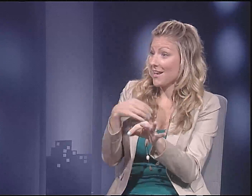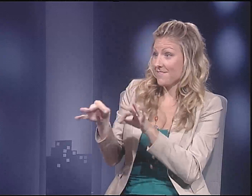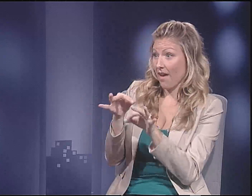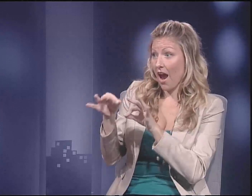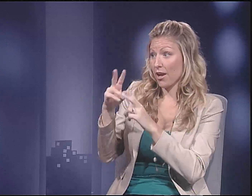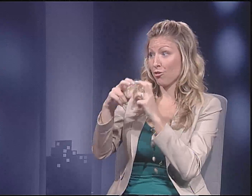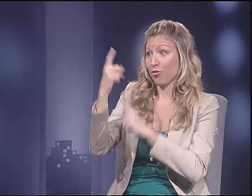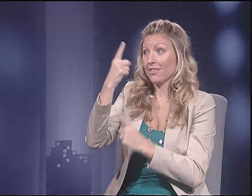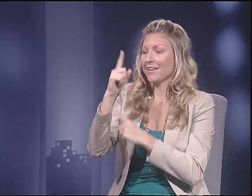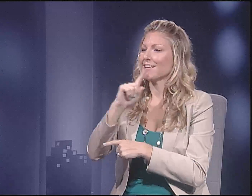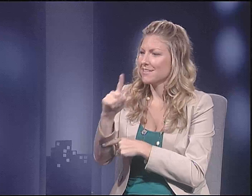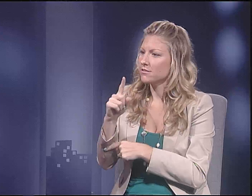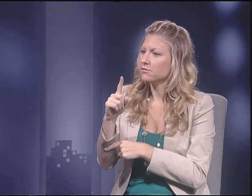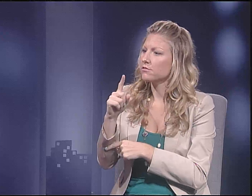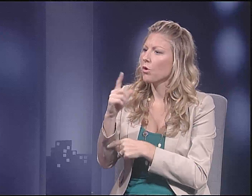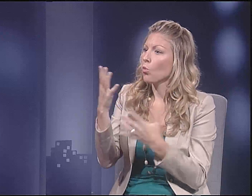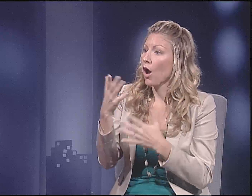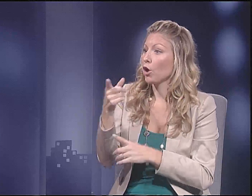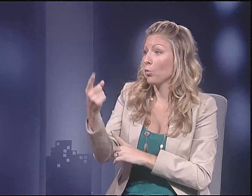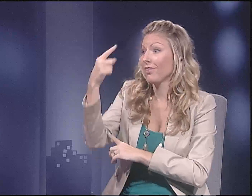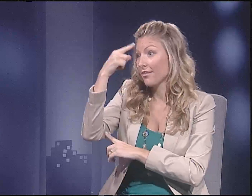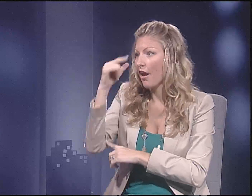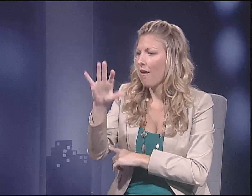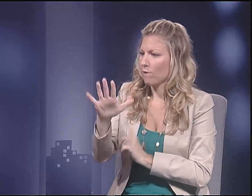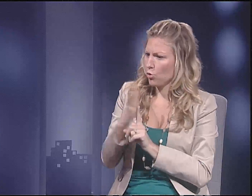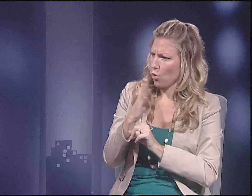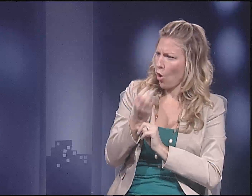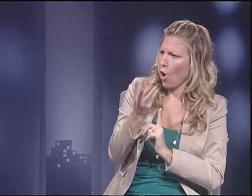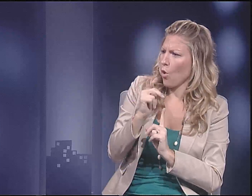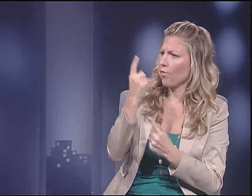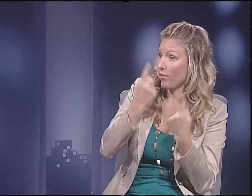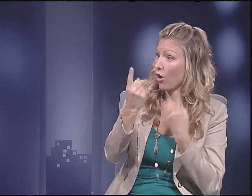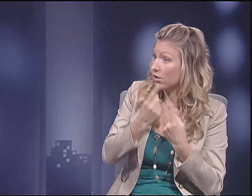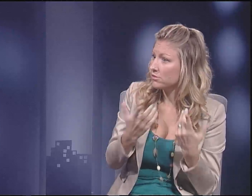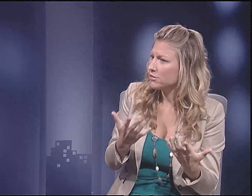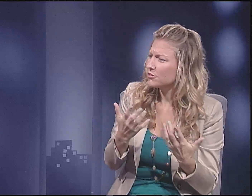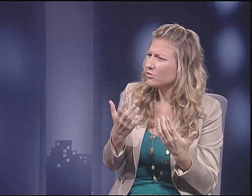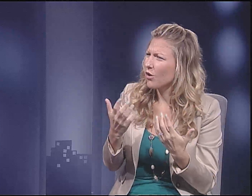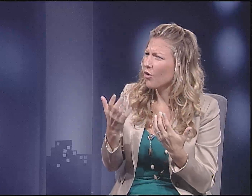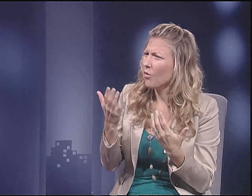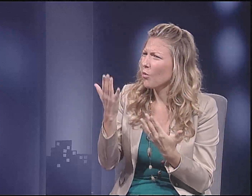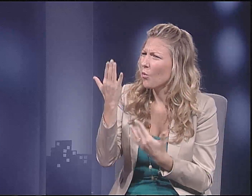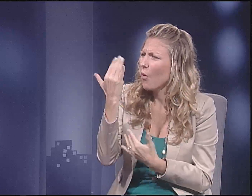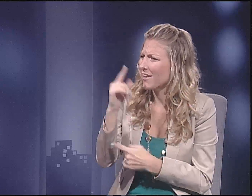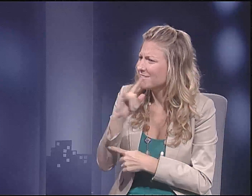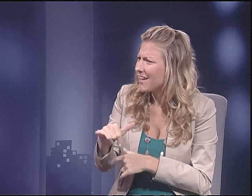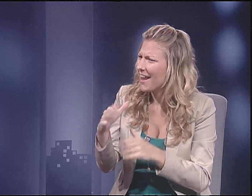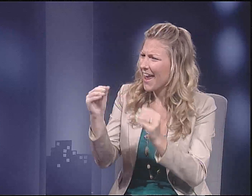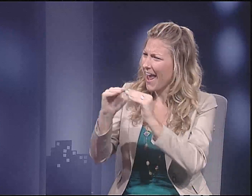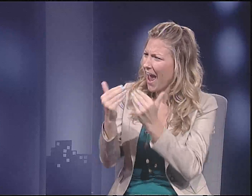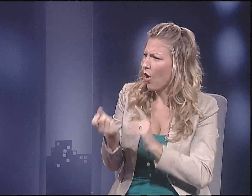They're not really thinking critically about their own thoughts, which is how I define critical thinking.